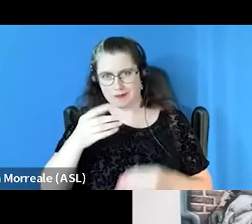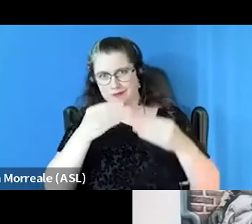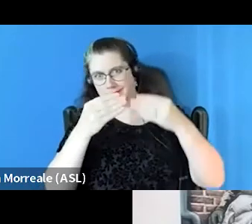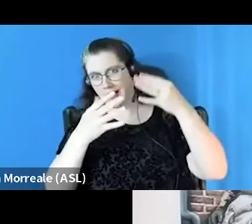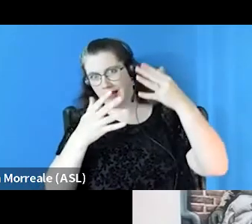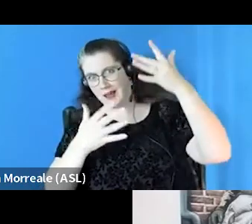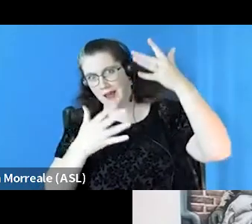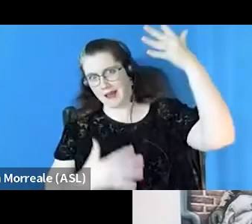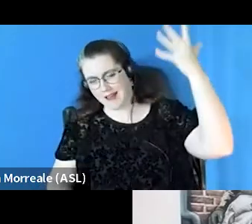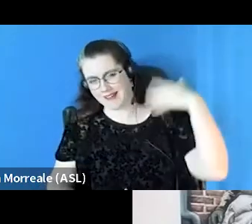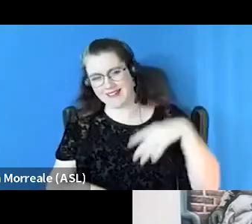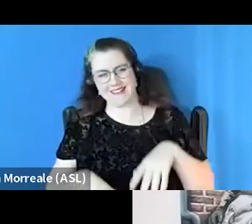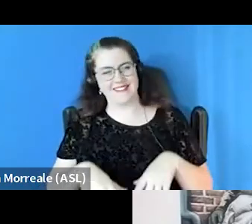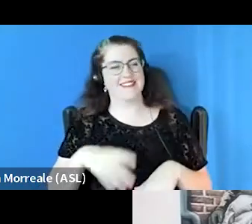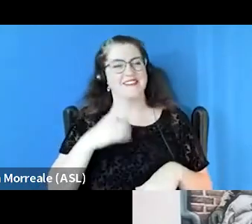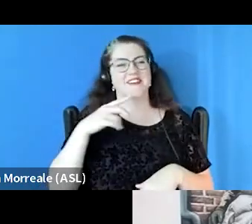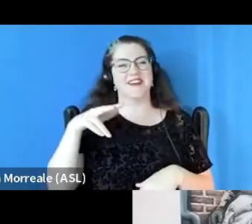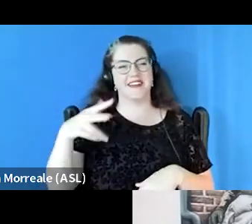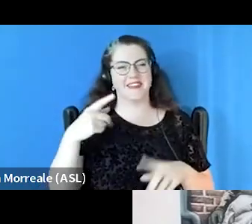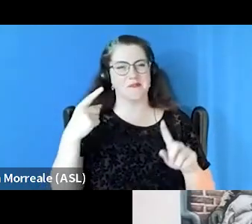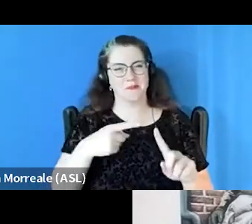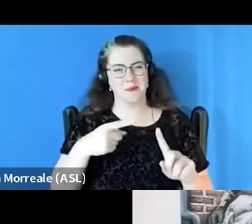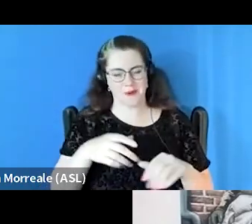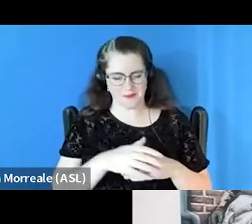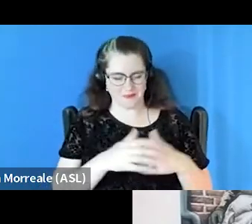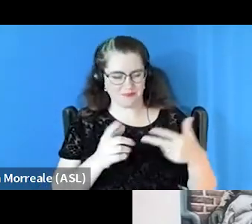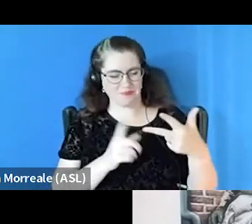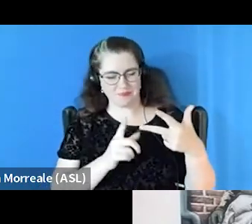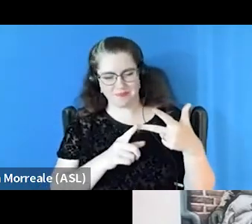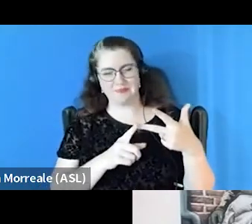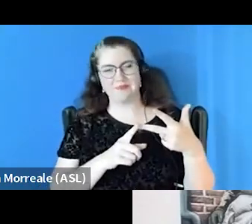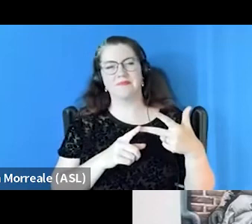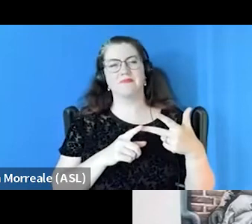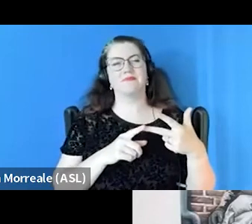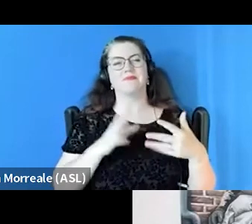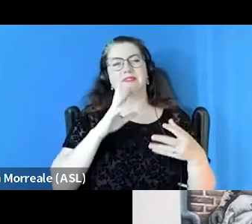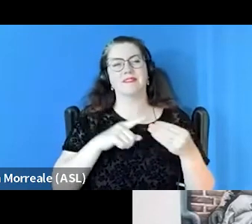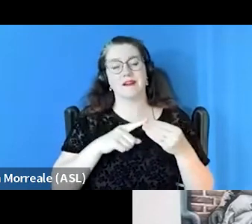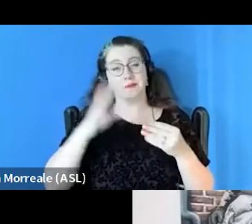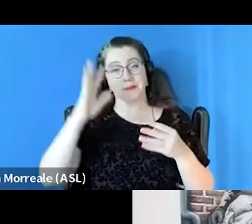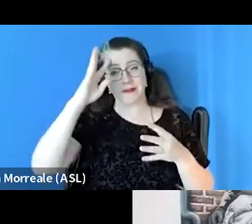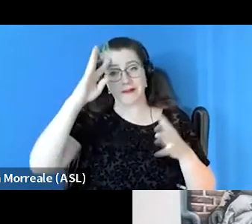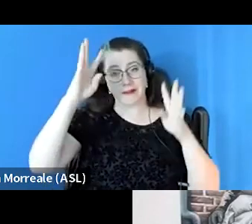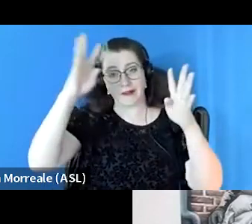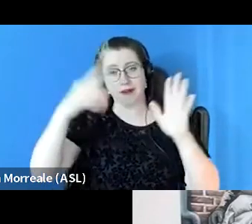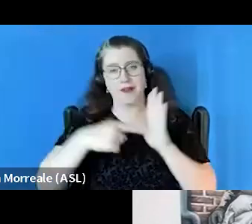but our third point is we had talked about innovative models and attention to staff.